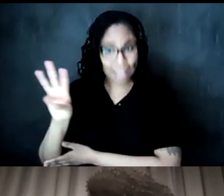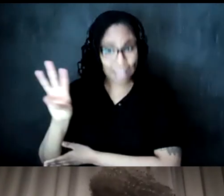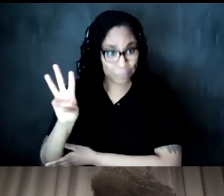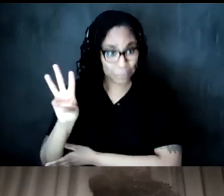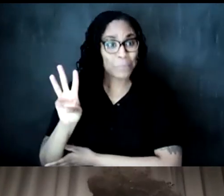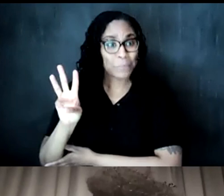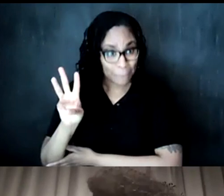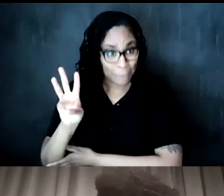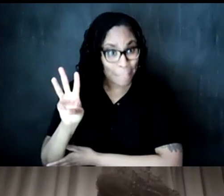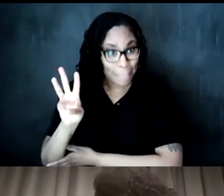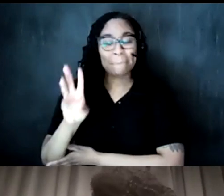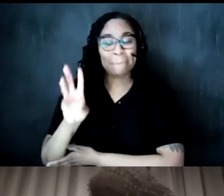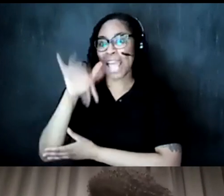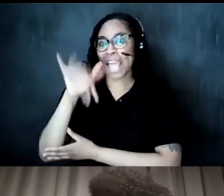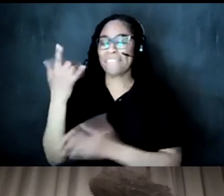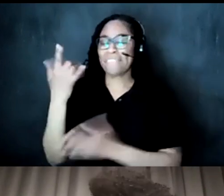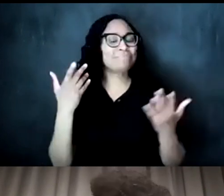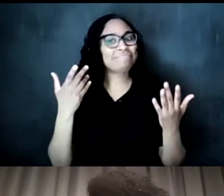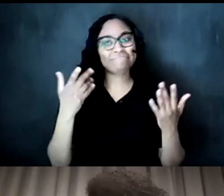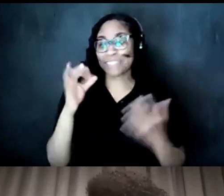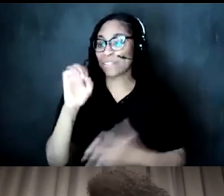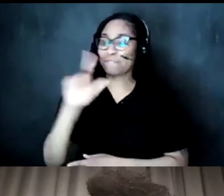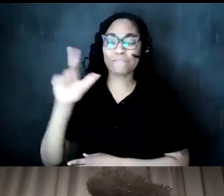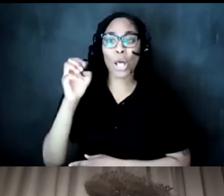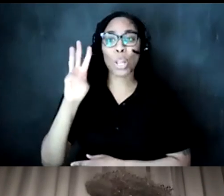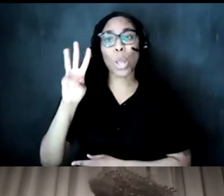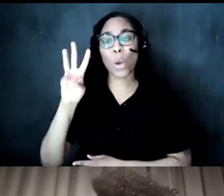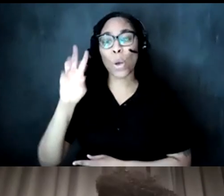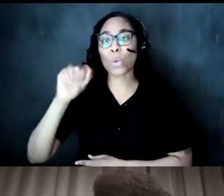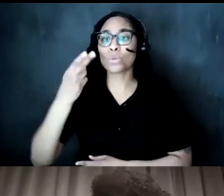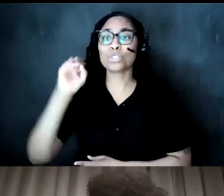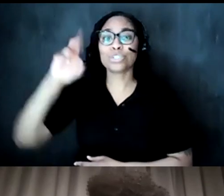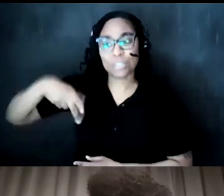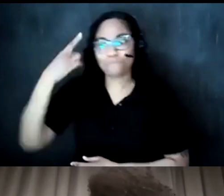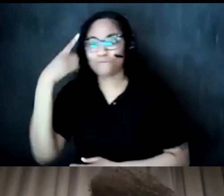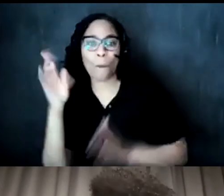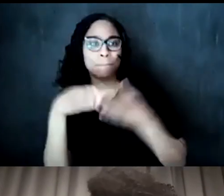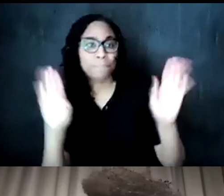curatorial fellowship to plan find out more about our public programming um you can follow myself